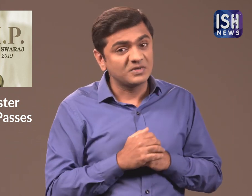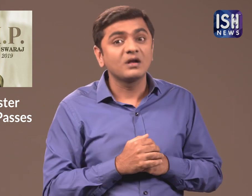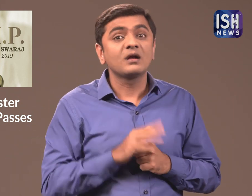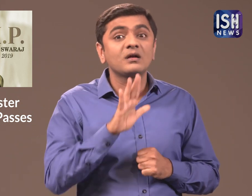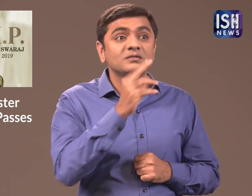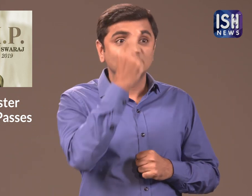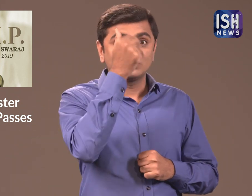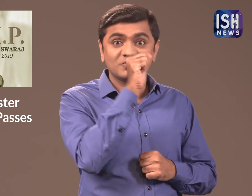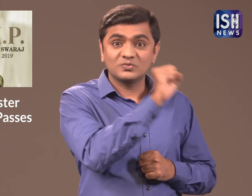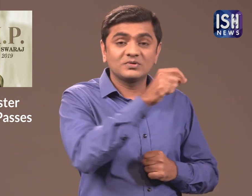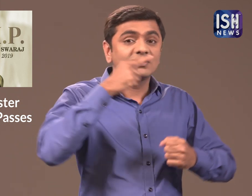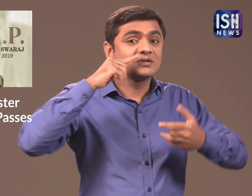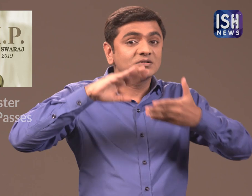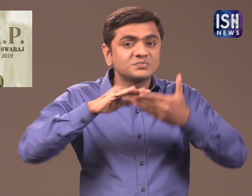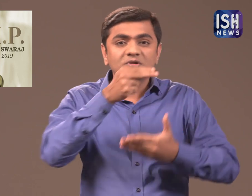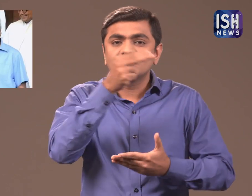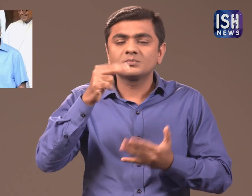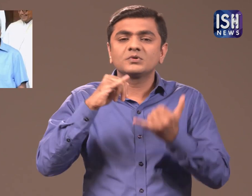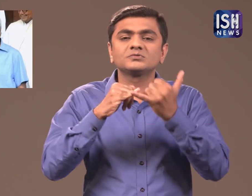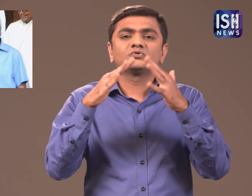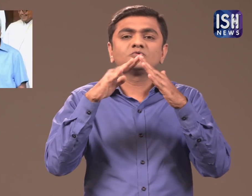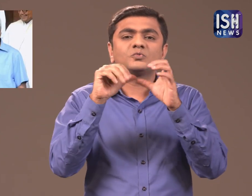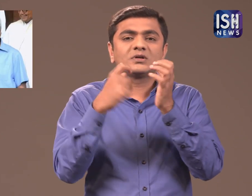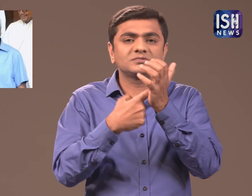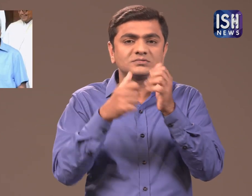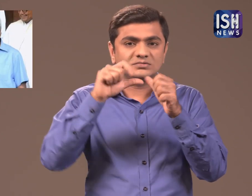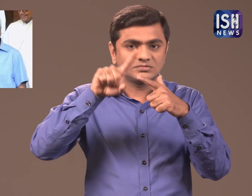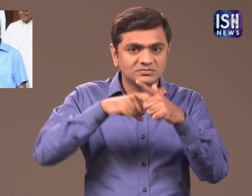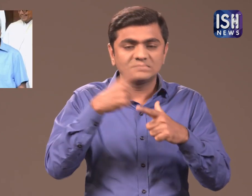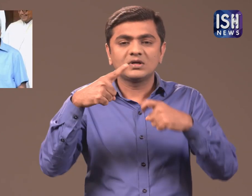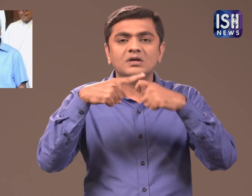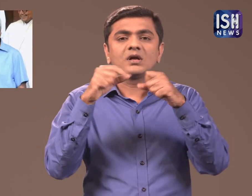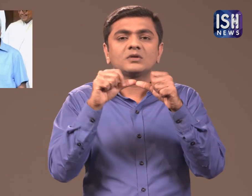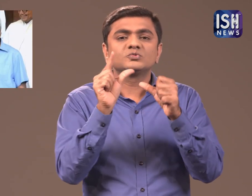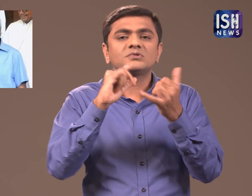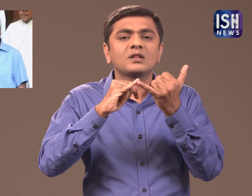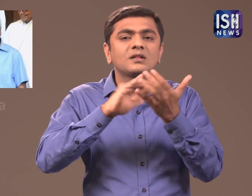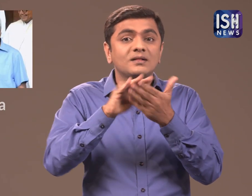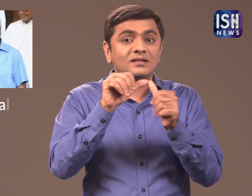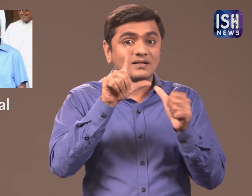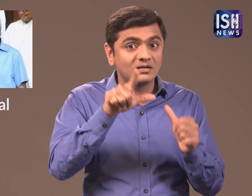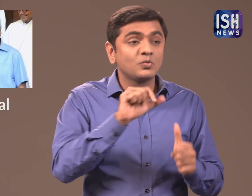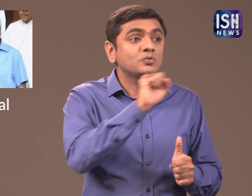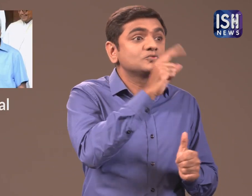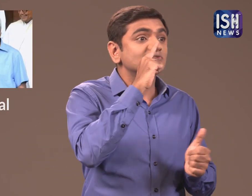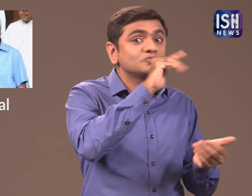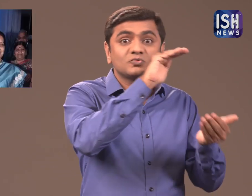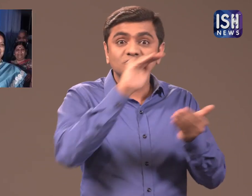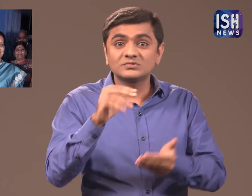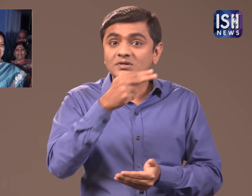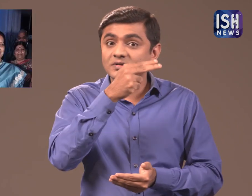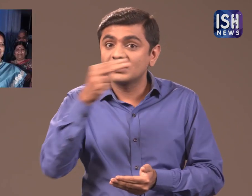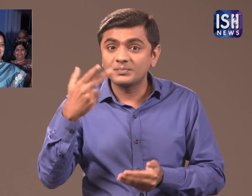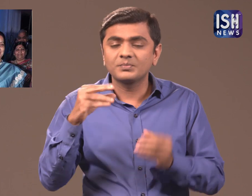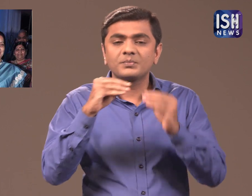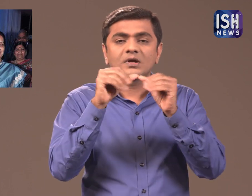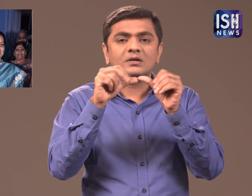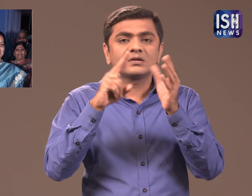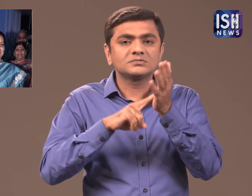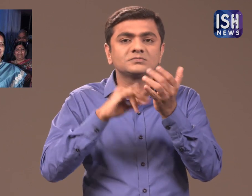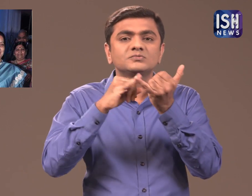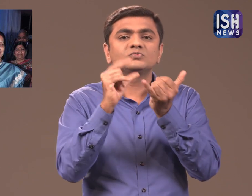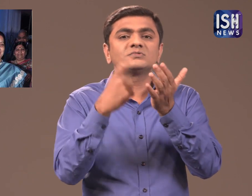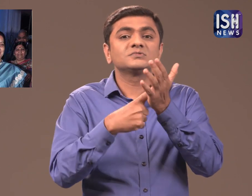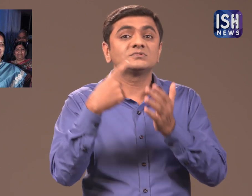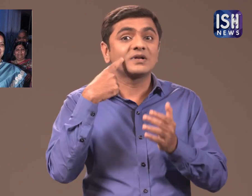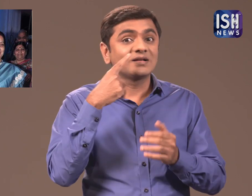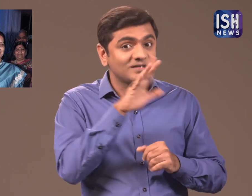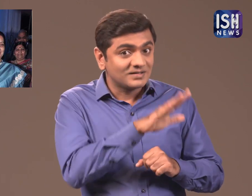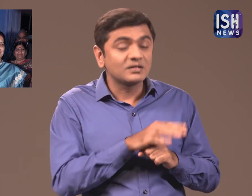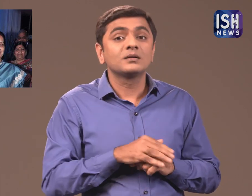She is survived by her husband Swaraj Kaushal and daughter Bansuri.